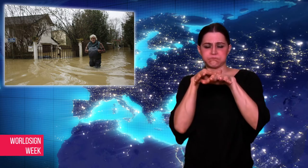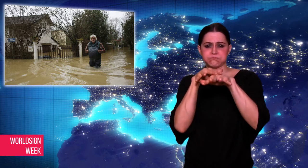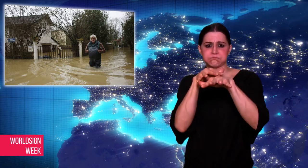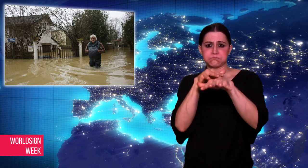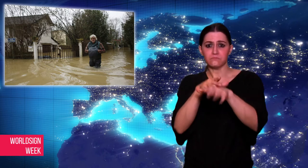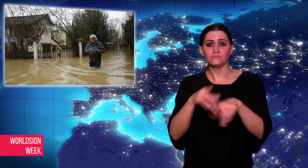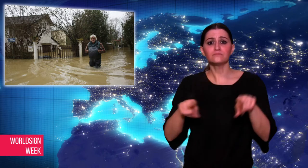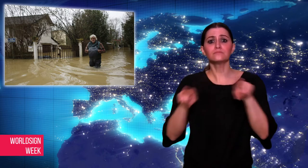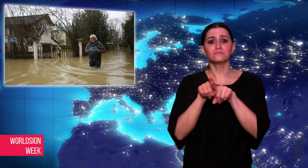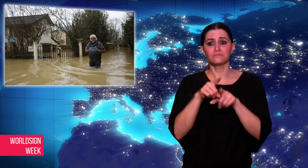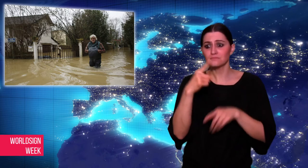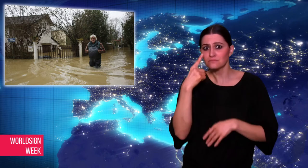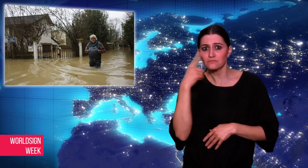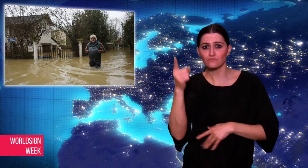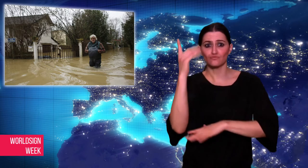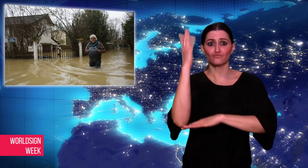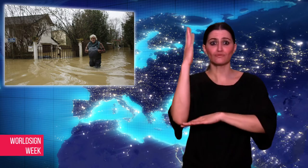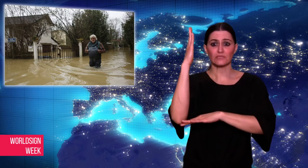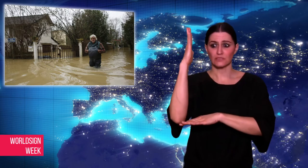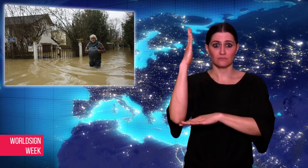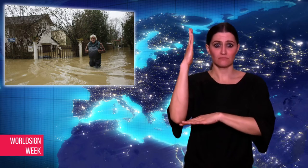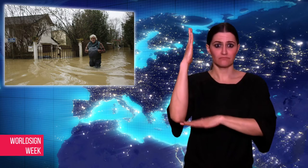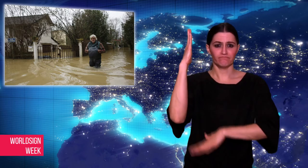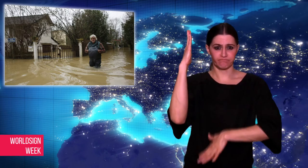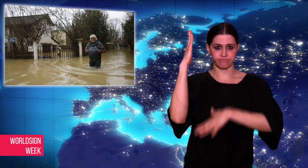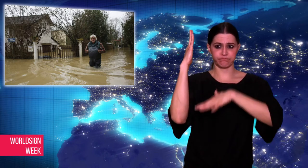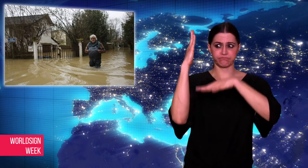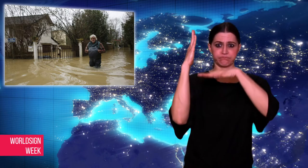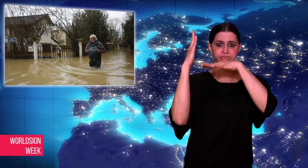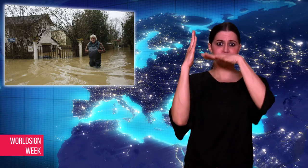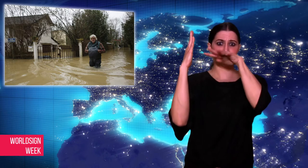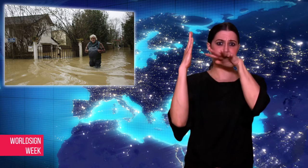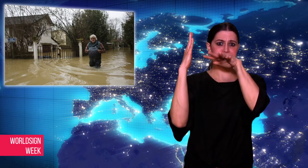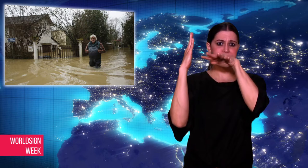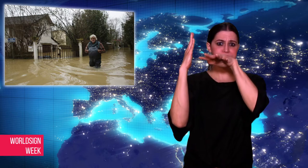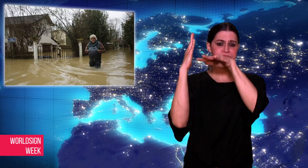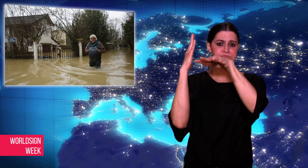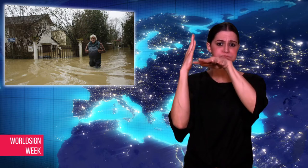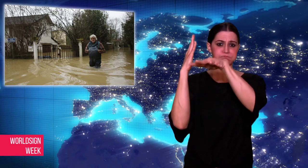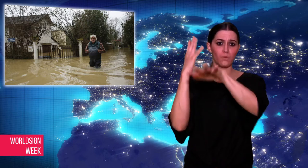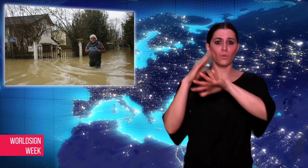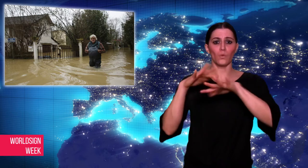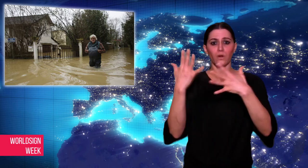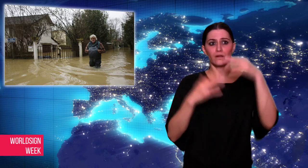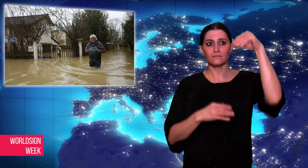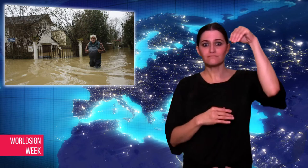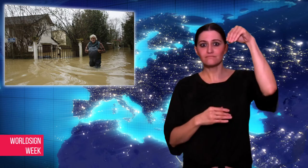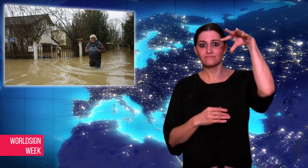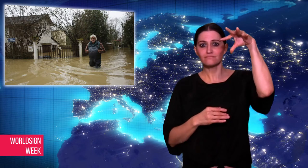waters were seen reaching the